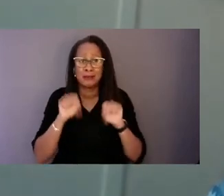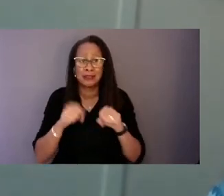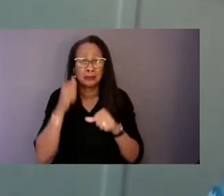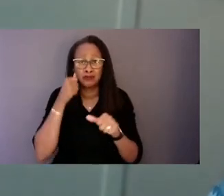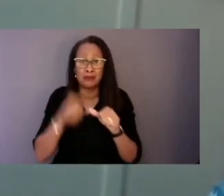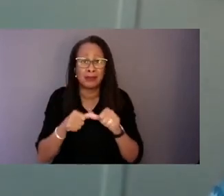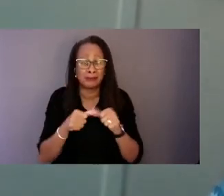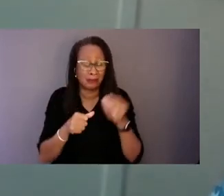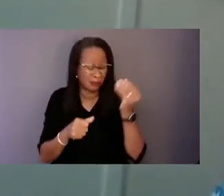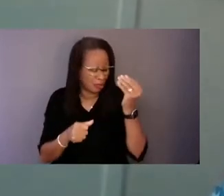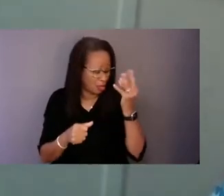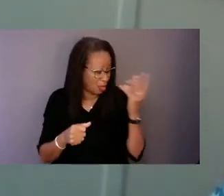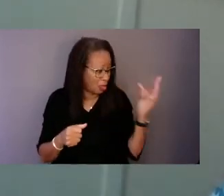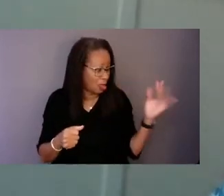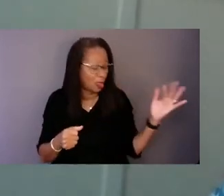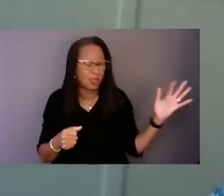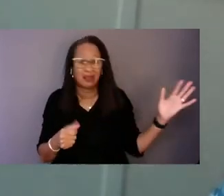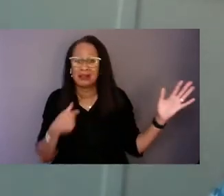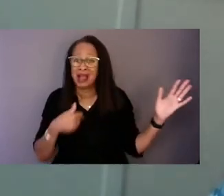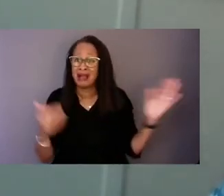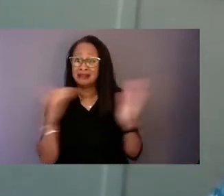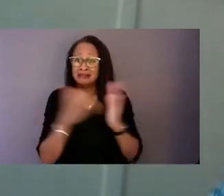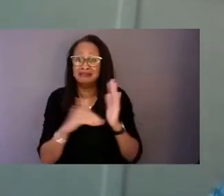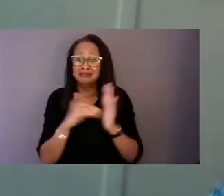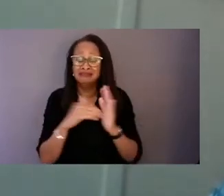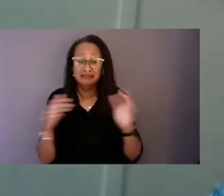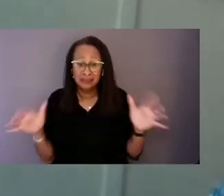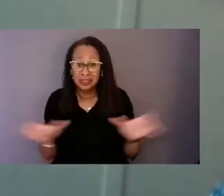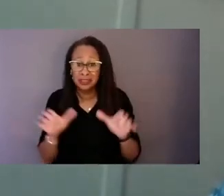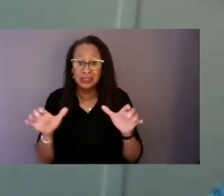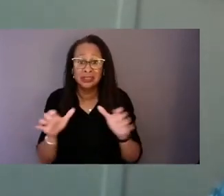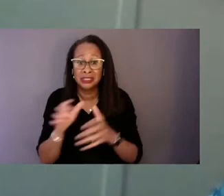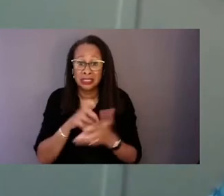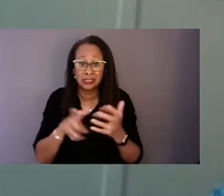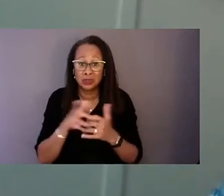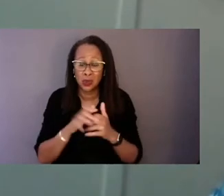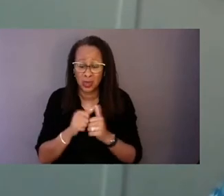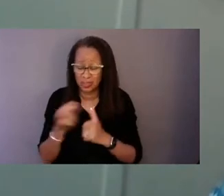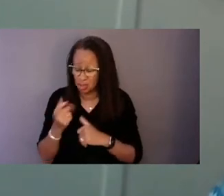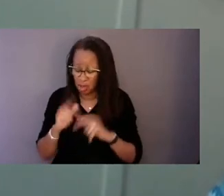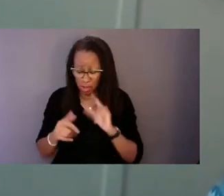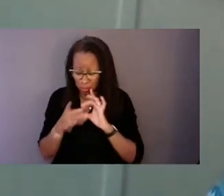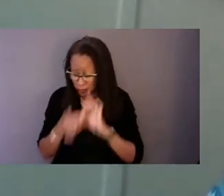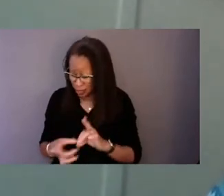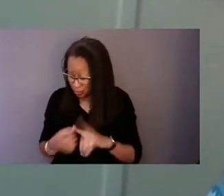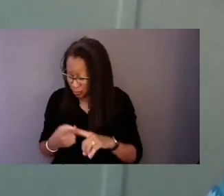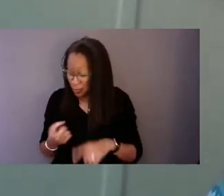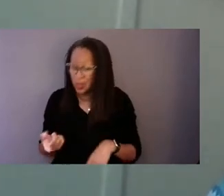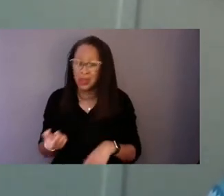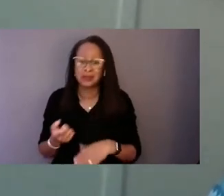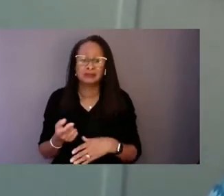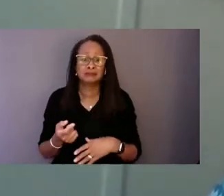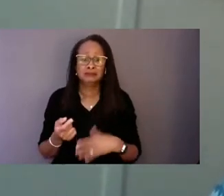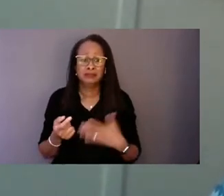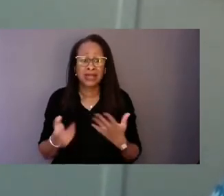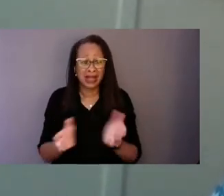I was repeatedly encouraged to interact with the therapy dog I could not relate to. I was asked over and over again to sit in a car